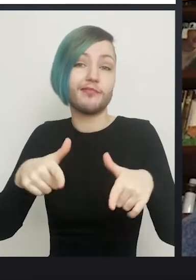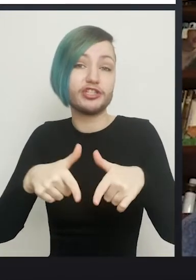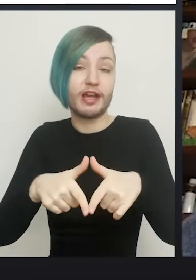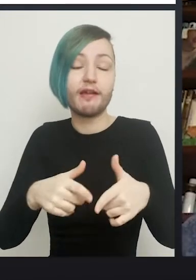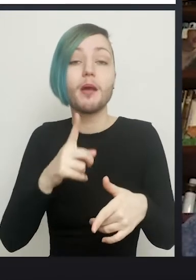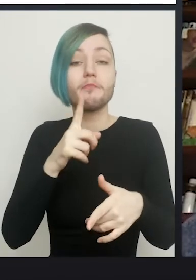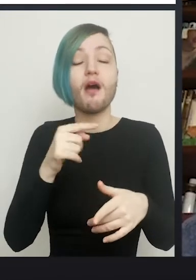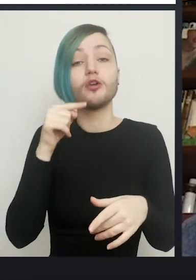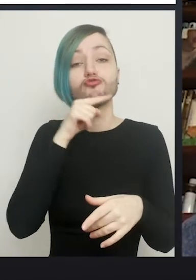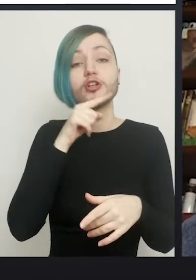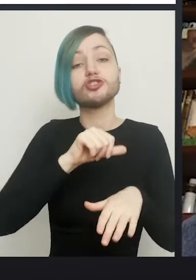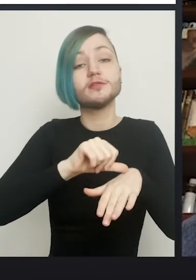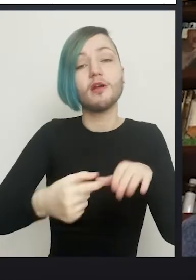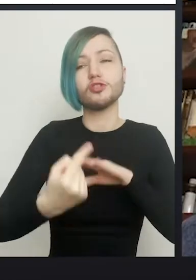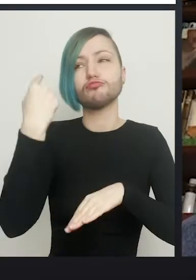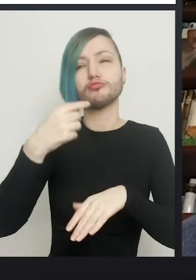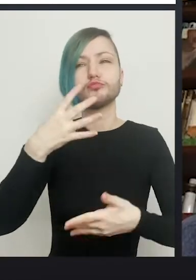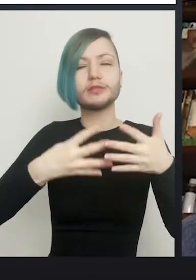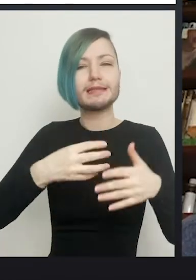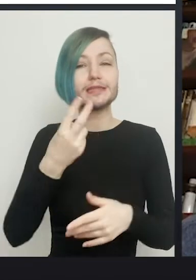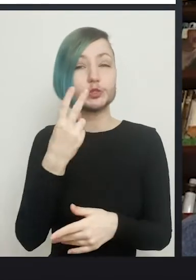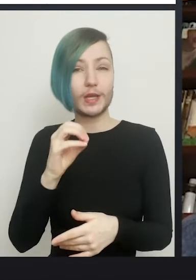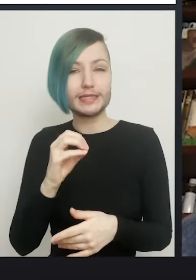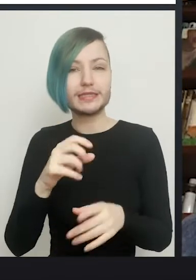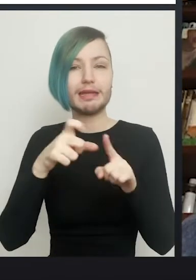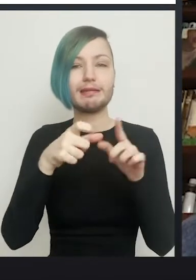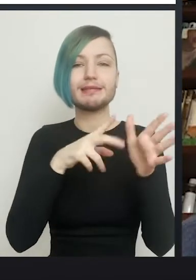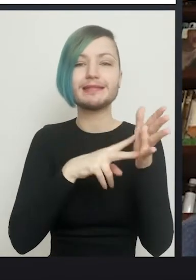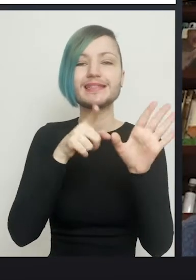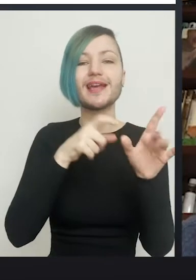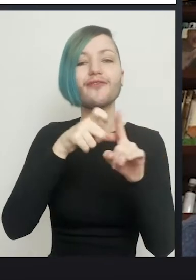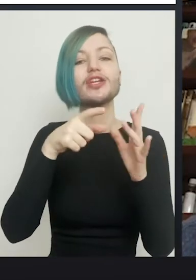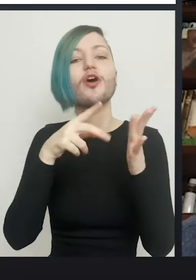in about 1920 I think called Davydov came up with the idea of creating a